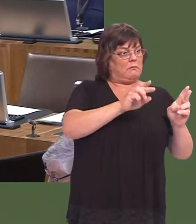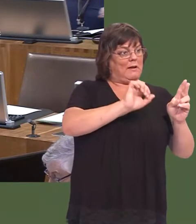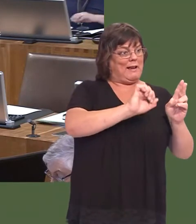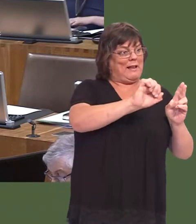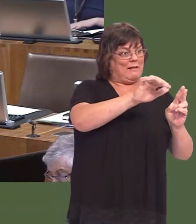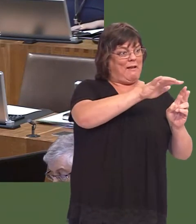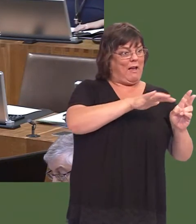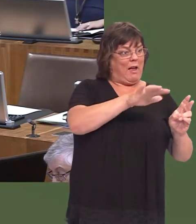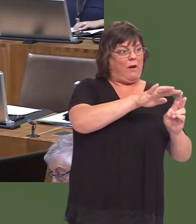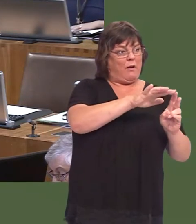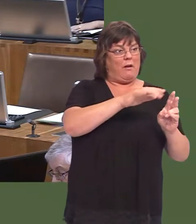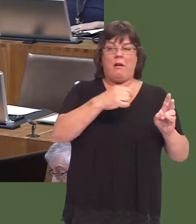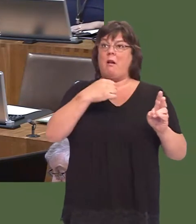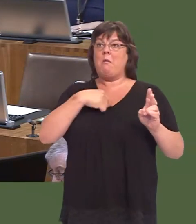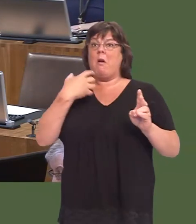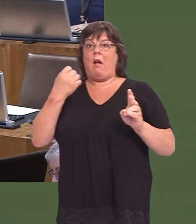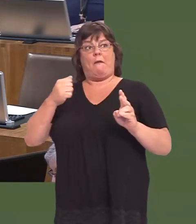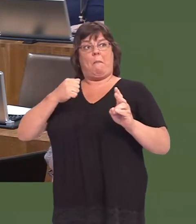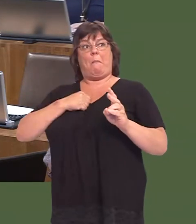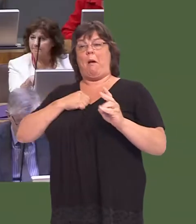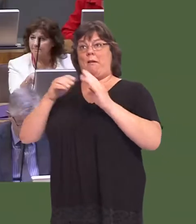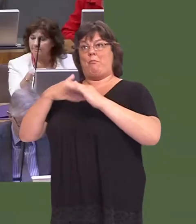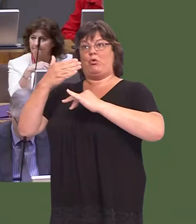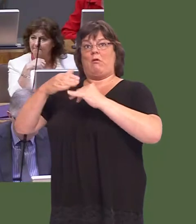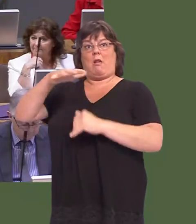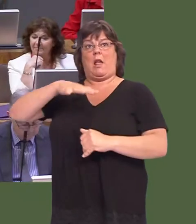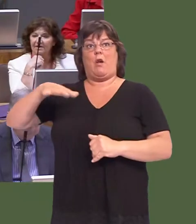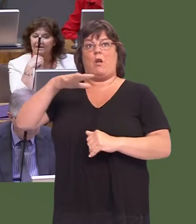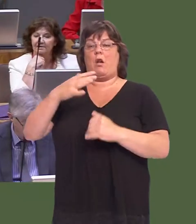who was the ward councillor when the prison was being built in my ward at the time, there